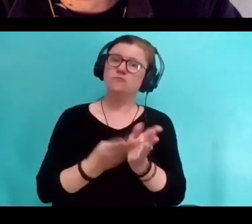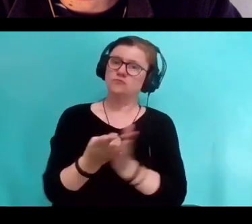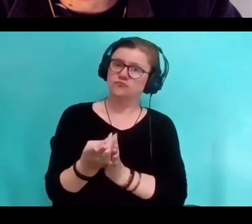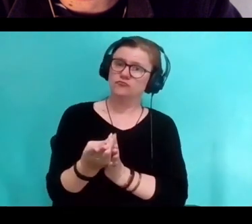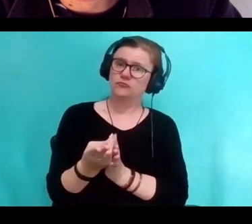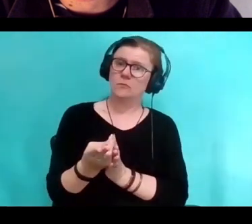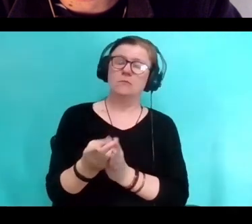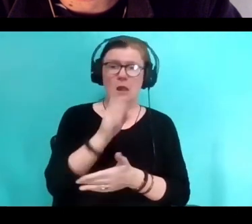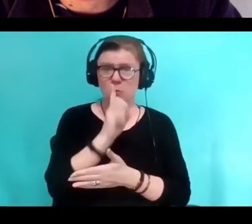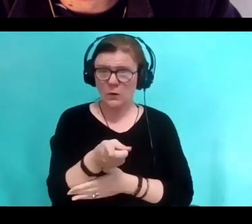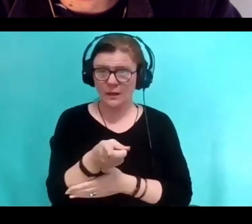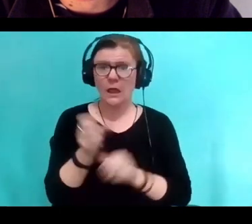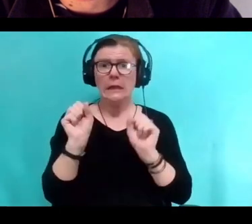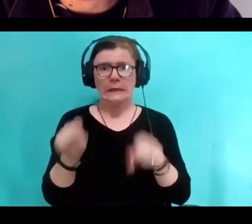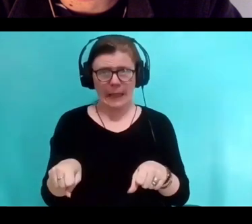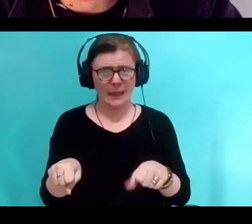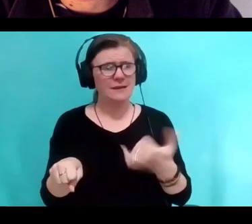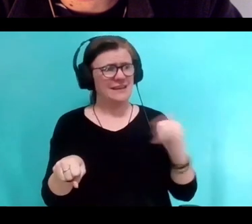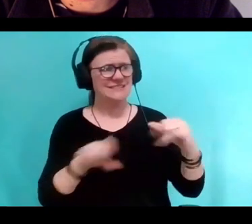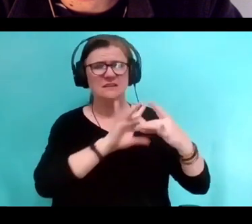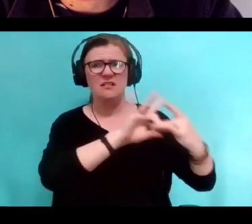and let people not be in pain.